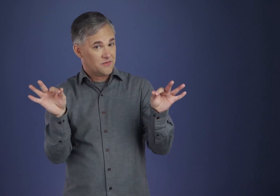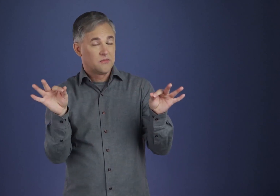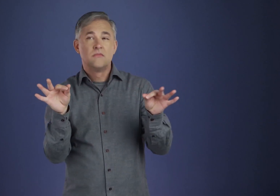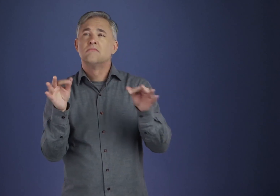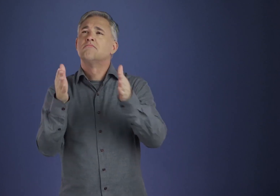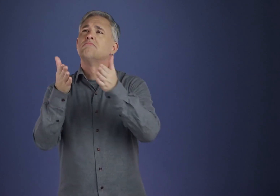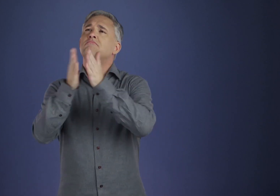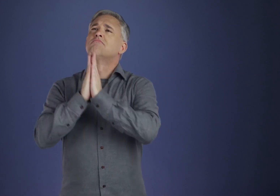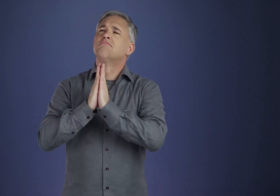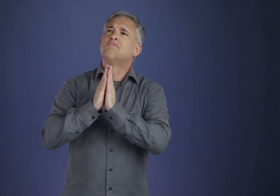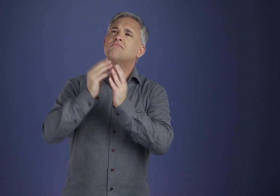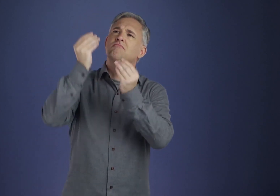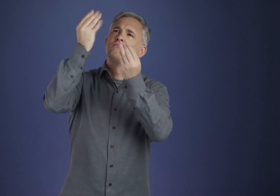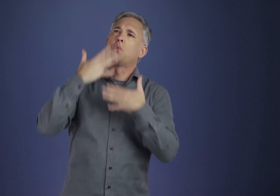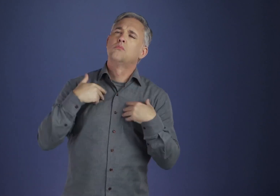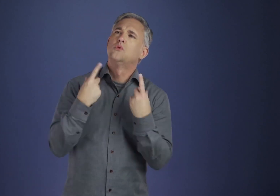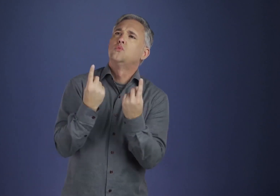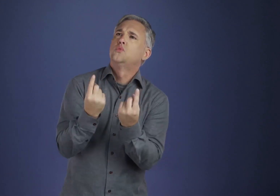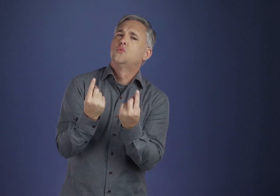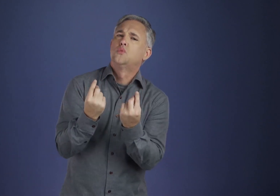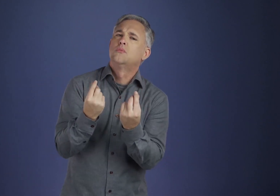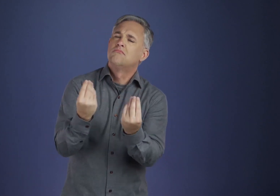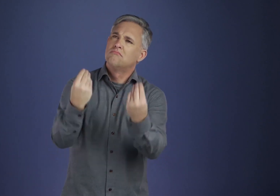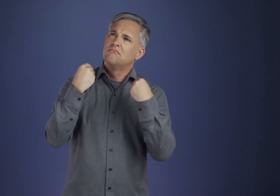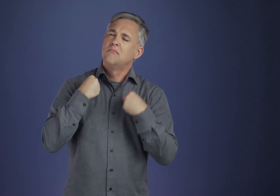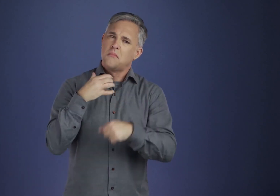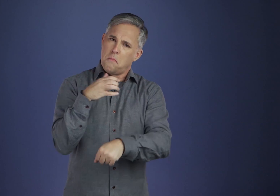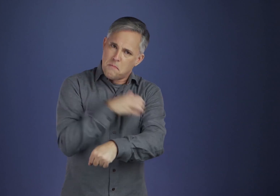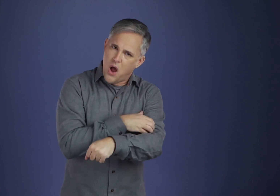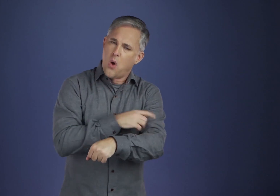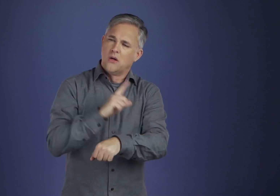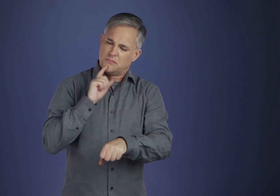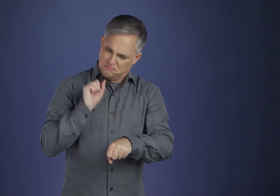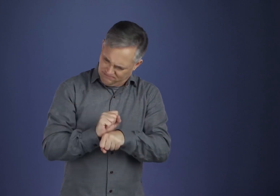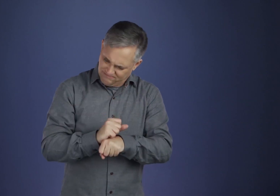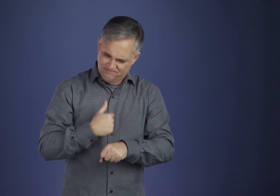Possibly today will see a continuation of a serious